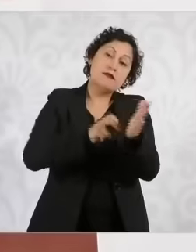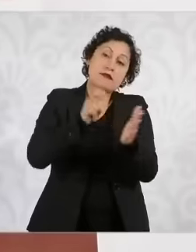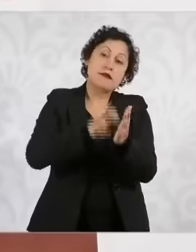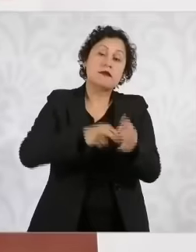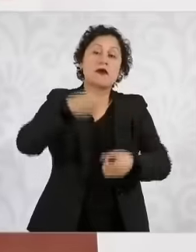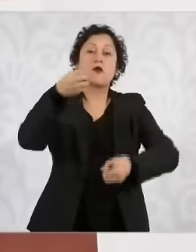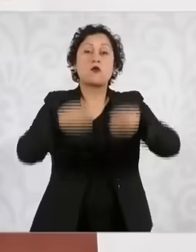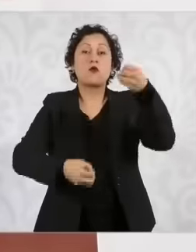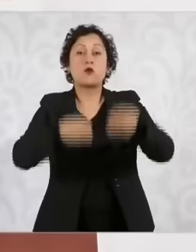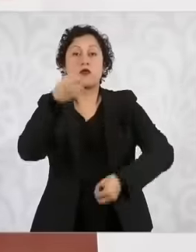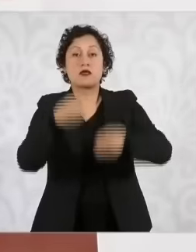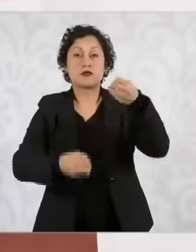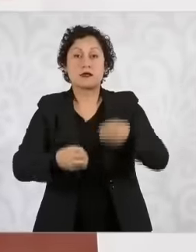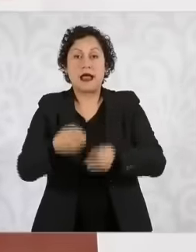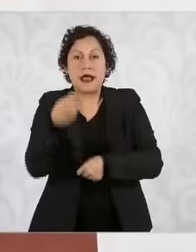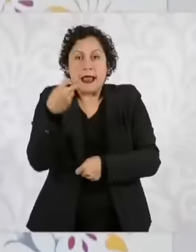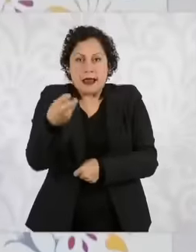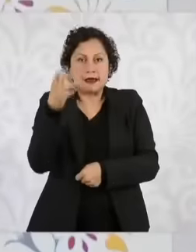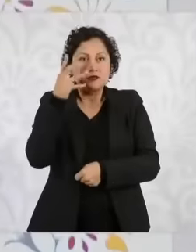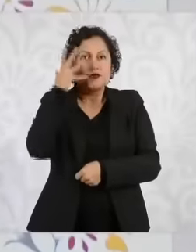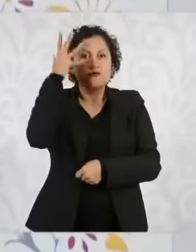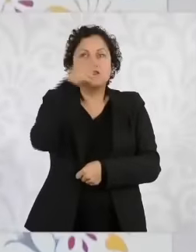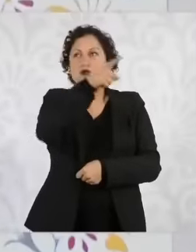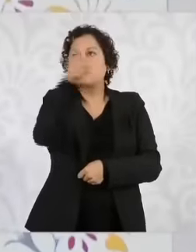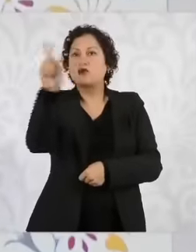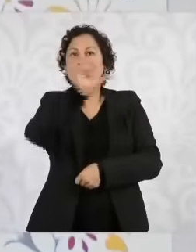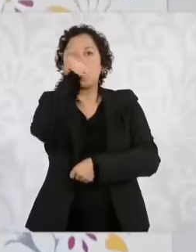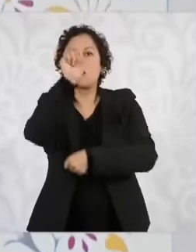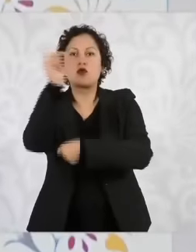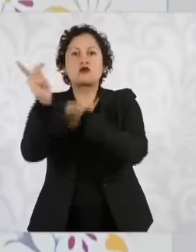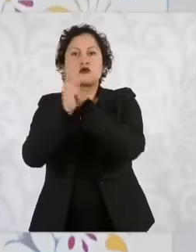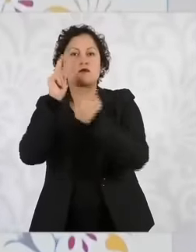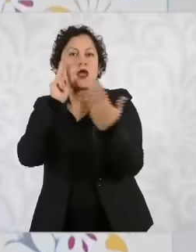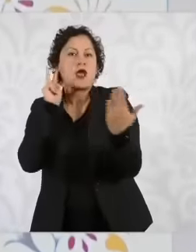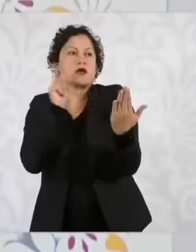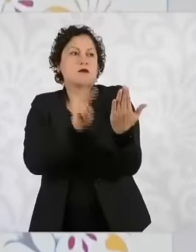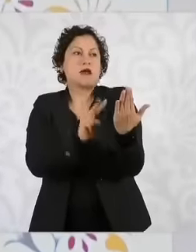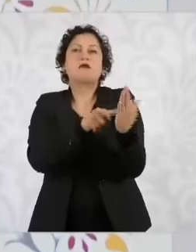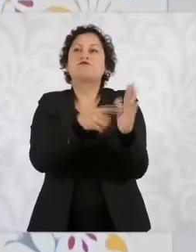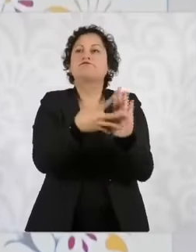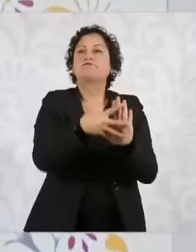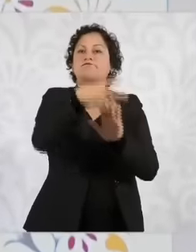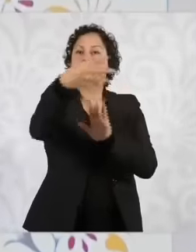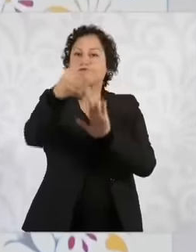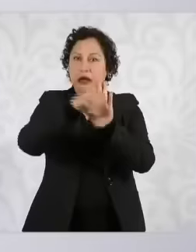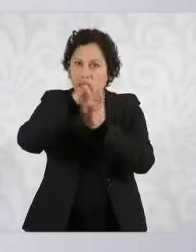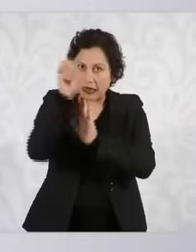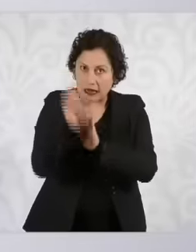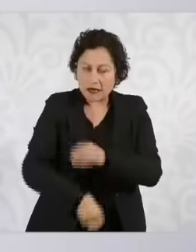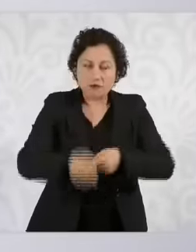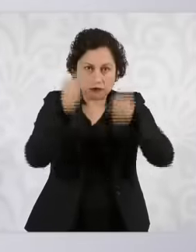because it is the people deciding their judges. magistrates magistrates ministers ministers